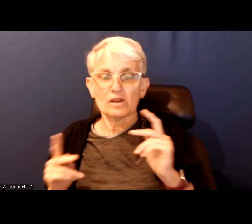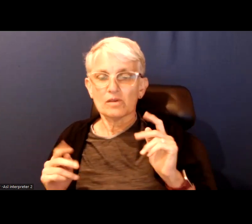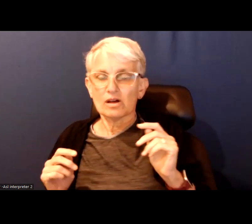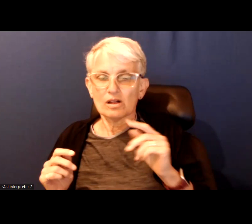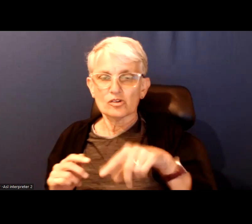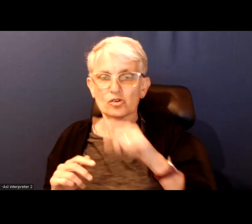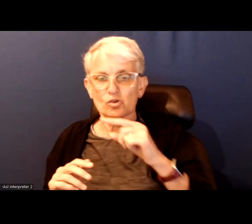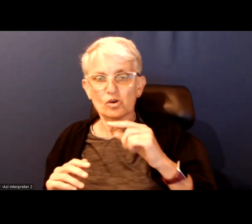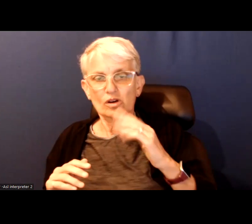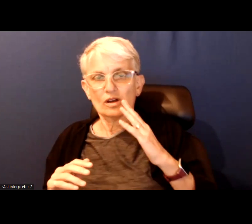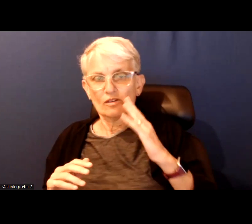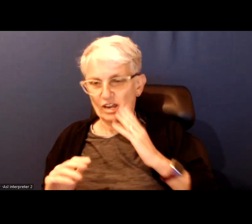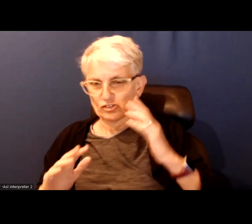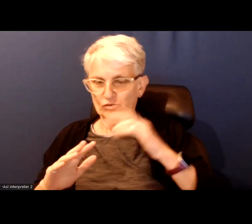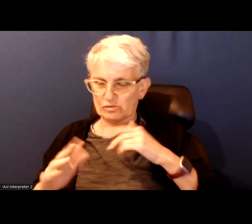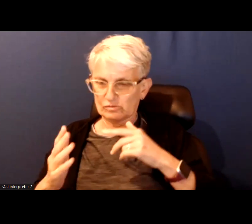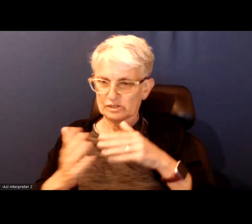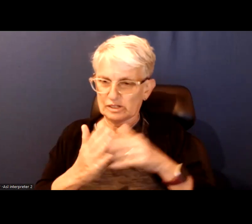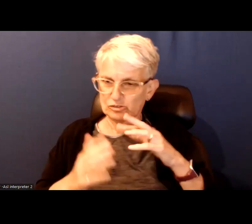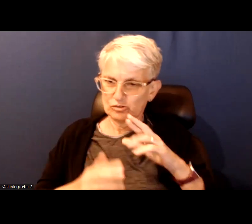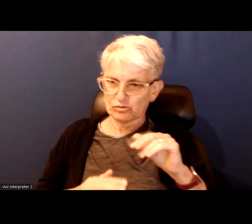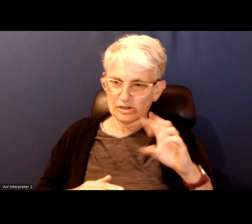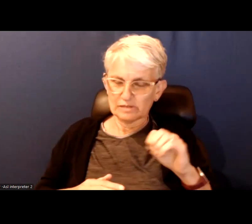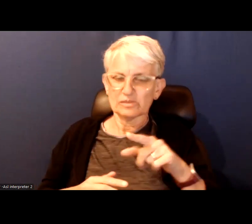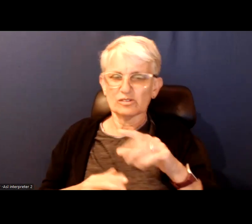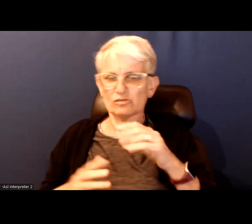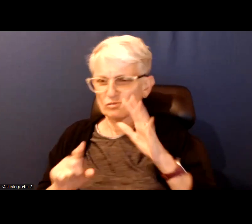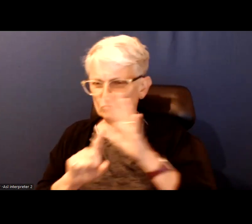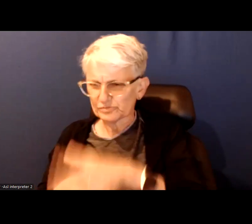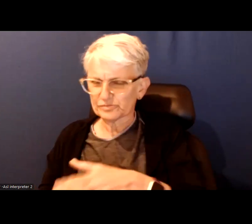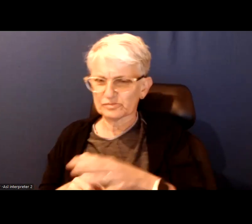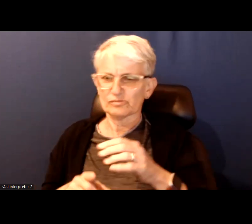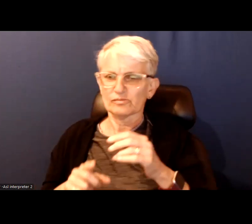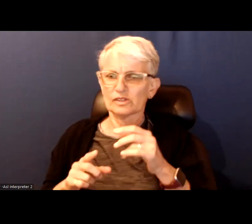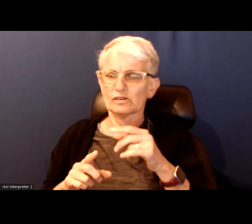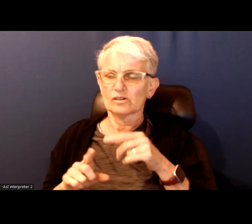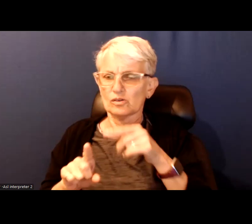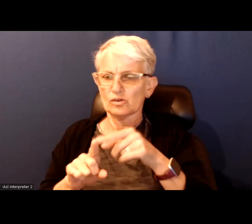often tend to experience issues related to racism or tend to be targeted for over policing.